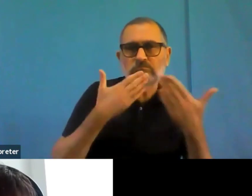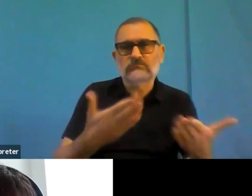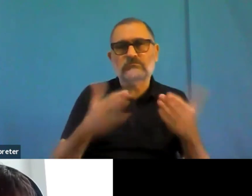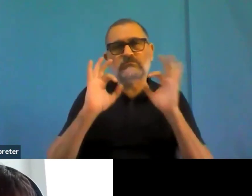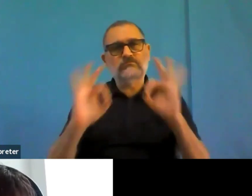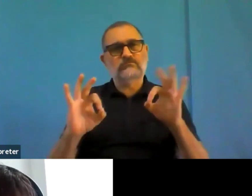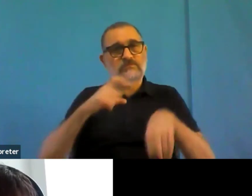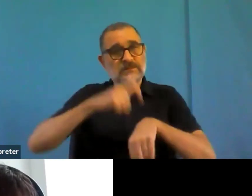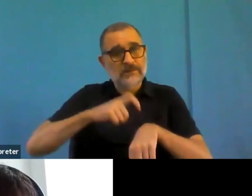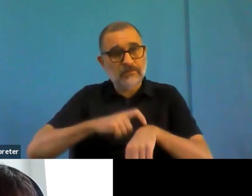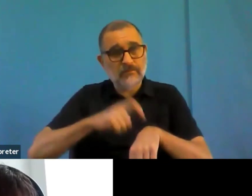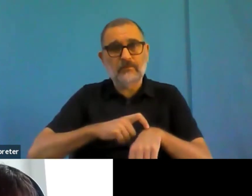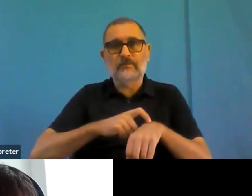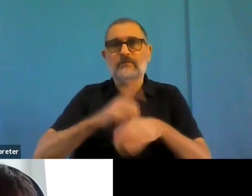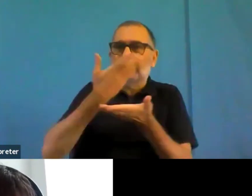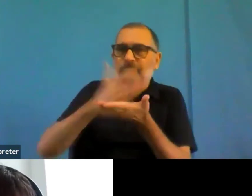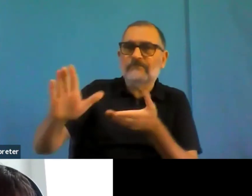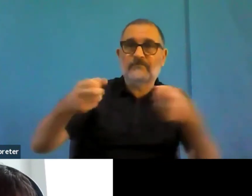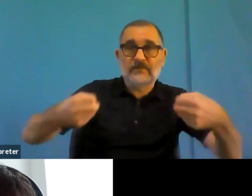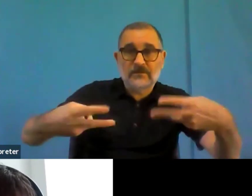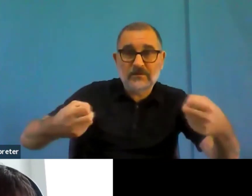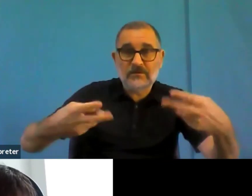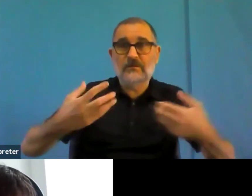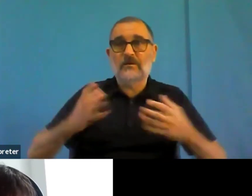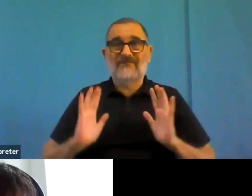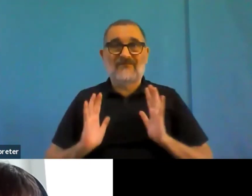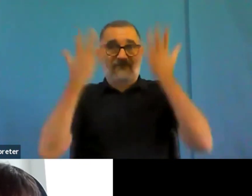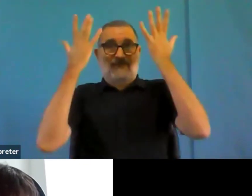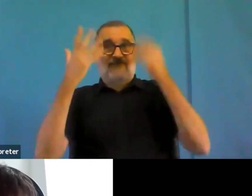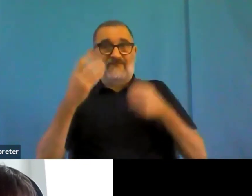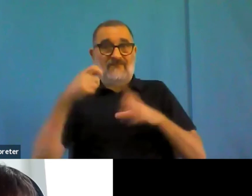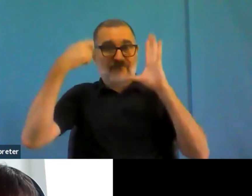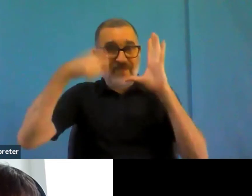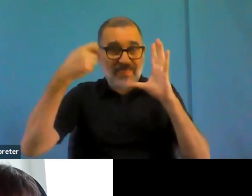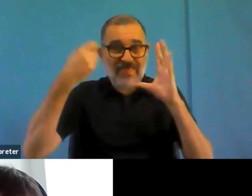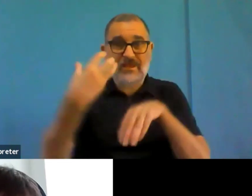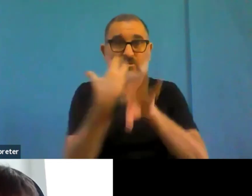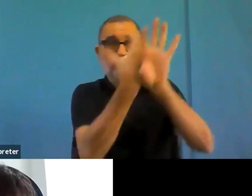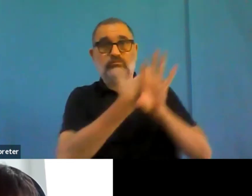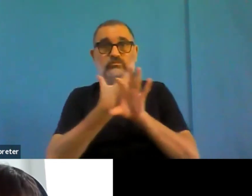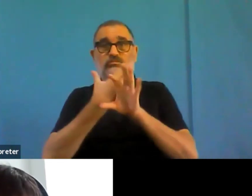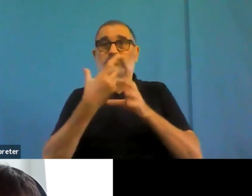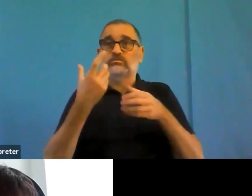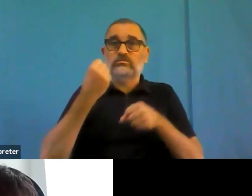So thank you very much to my dear facilitators no takers all the the interpreters I sorry,